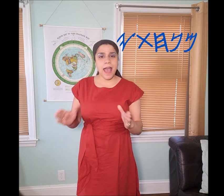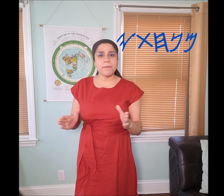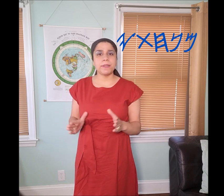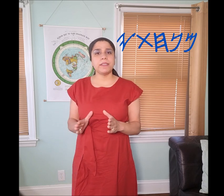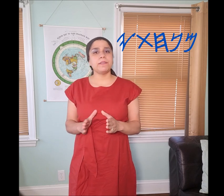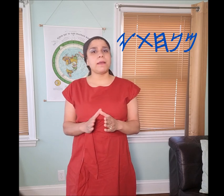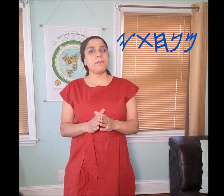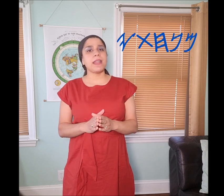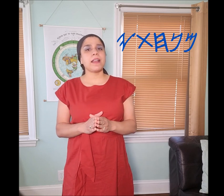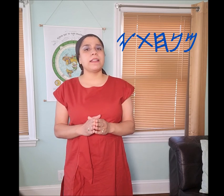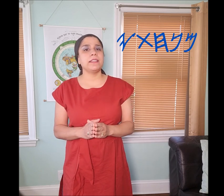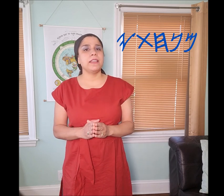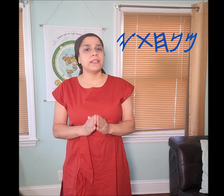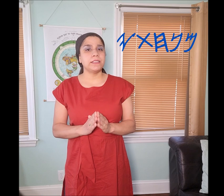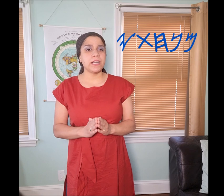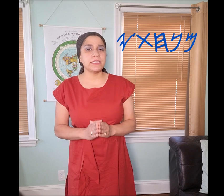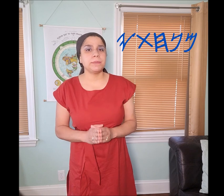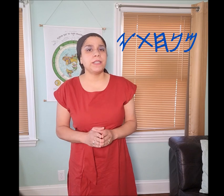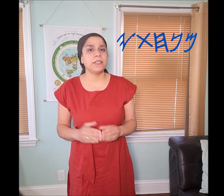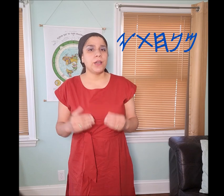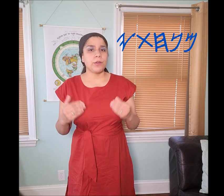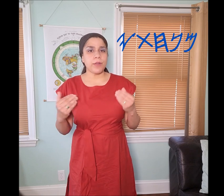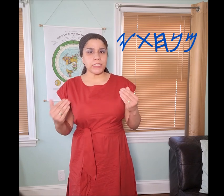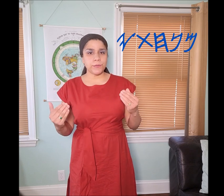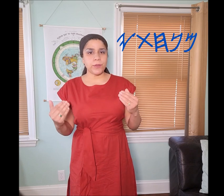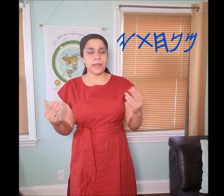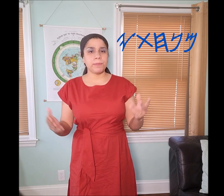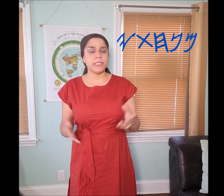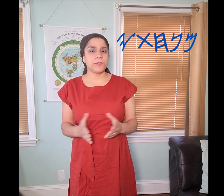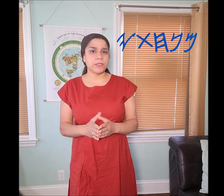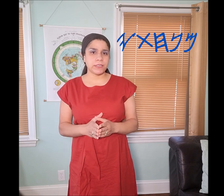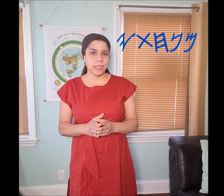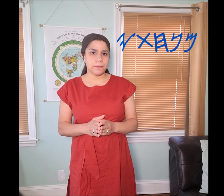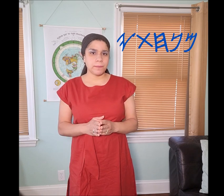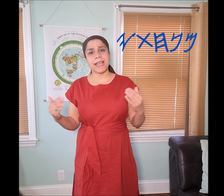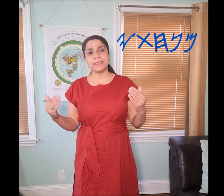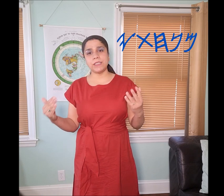I believe that Manakahthey 𐤌𐤍𐤇𐤕𐤉 does mean restful and peaceful state as in